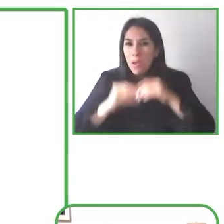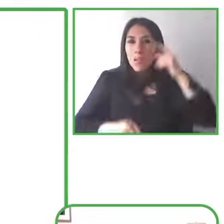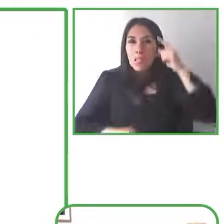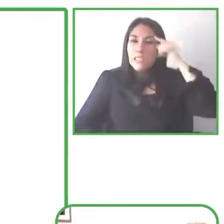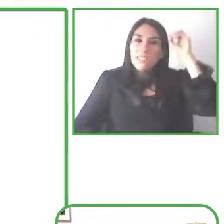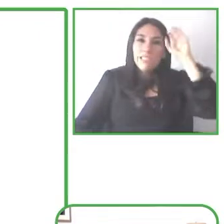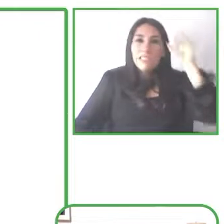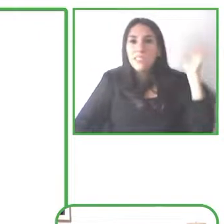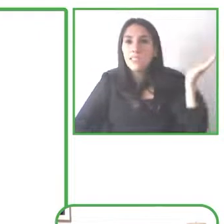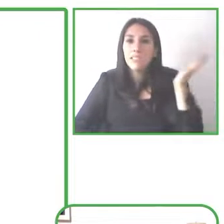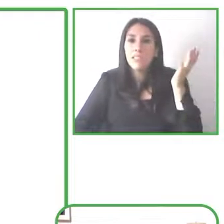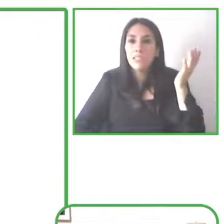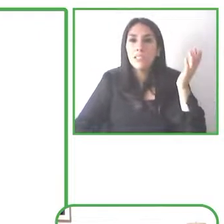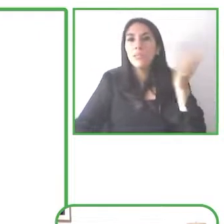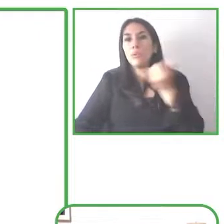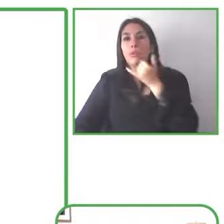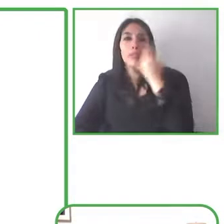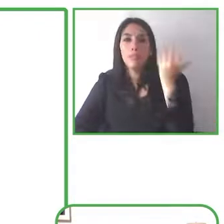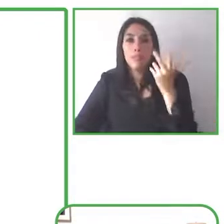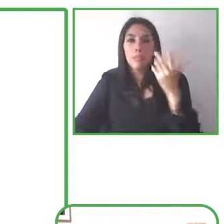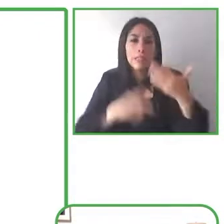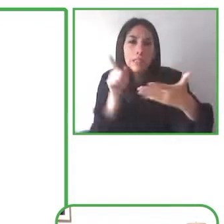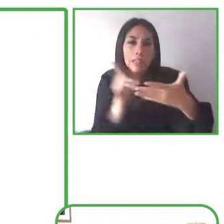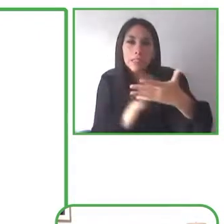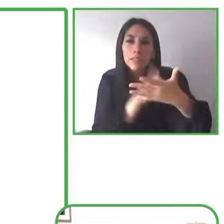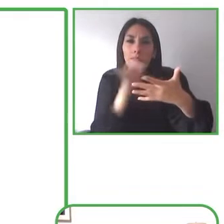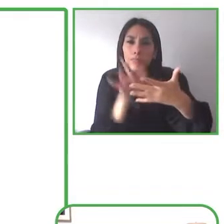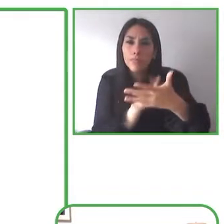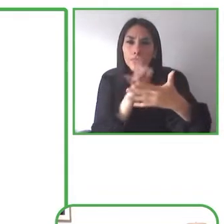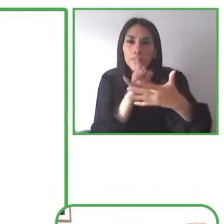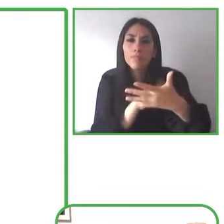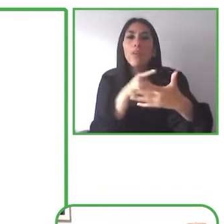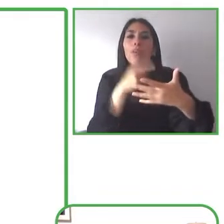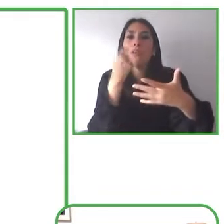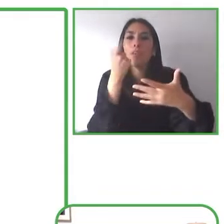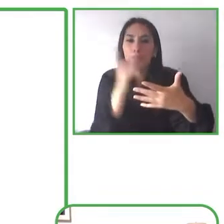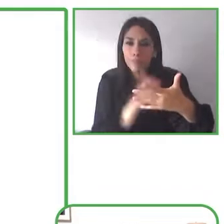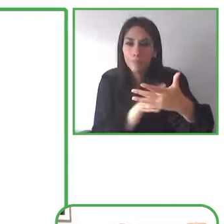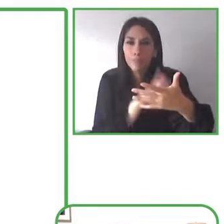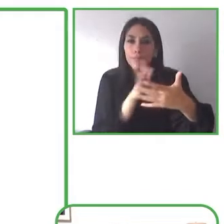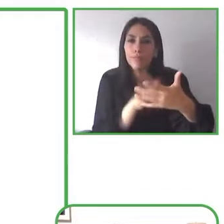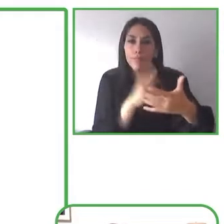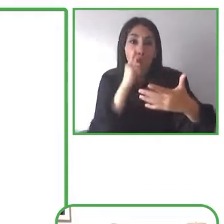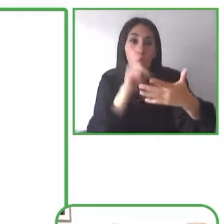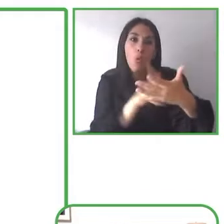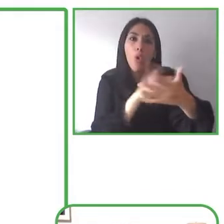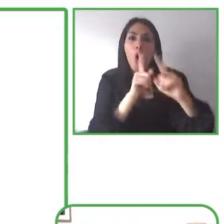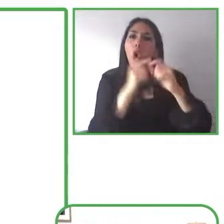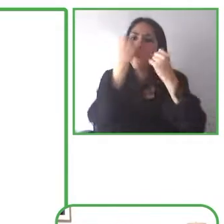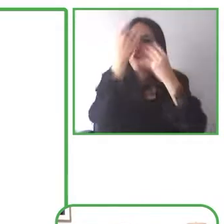Android switch access for navigating phone by scanning and selecting elements using facial